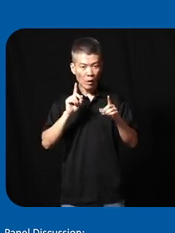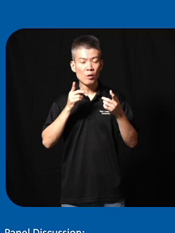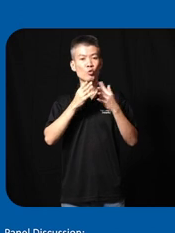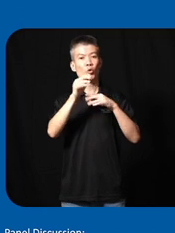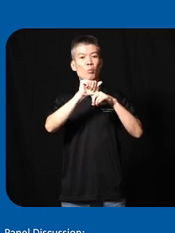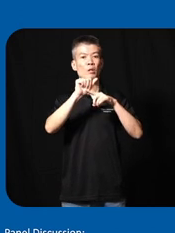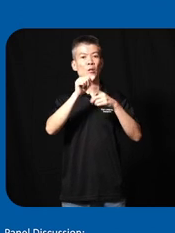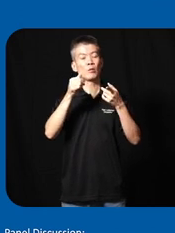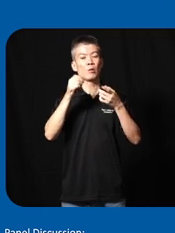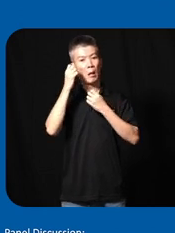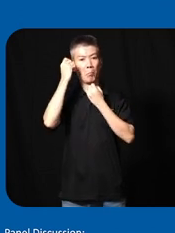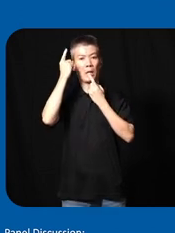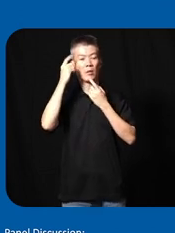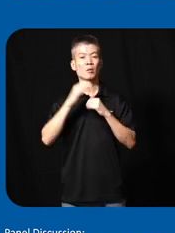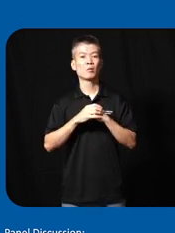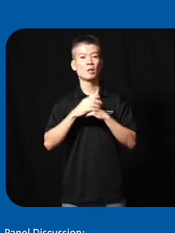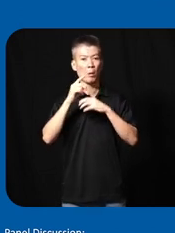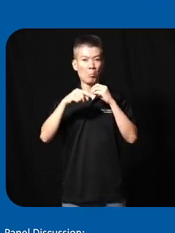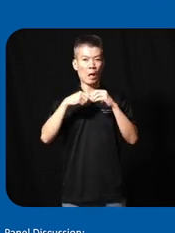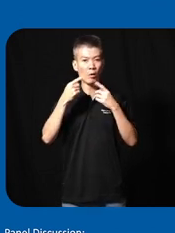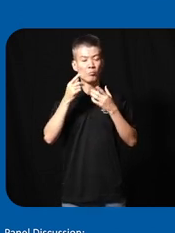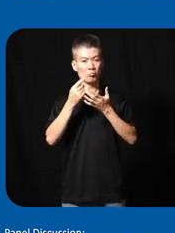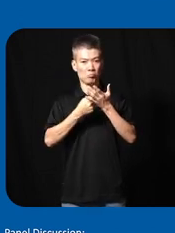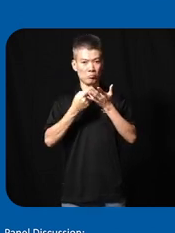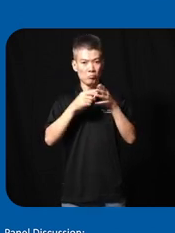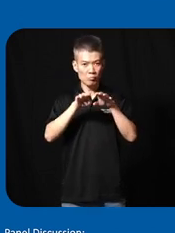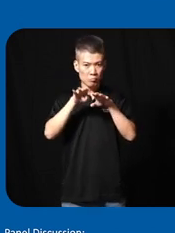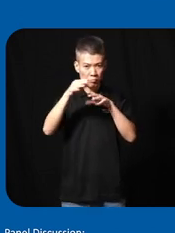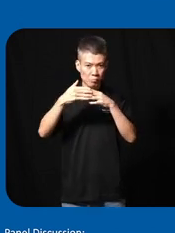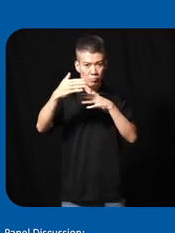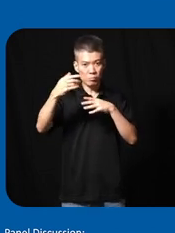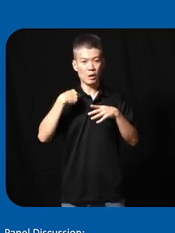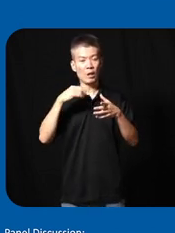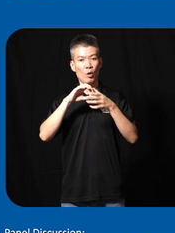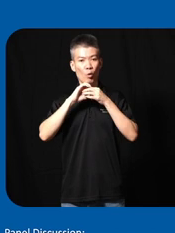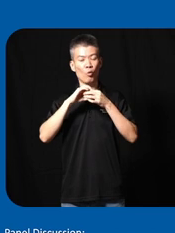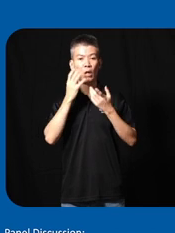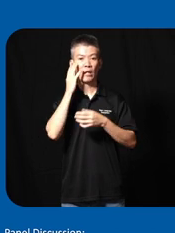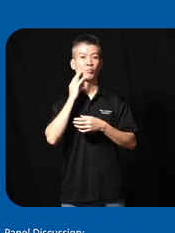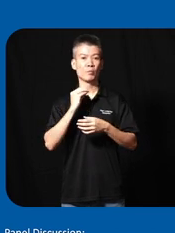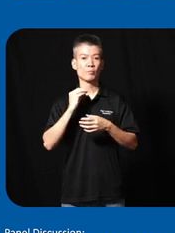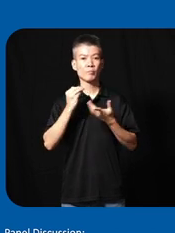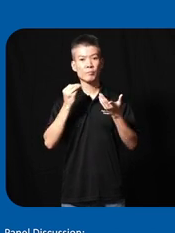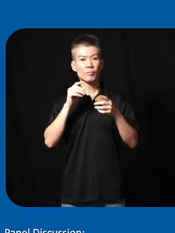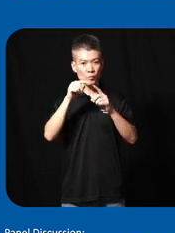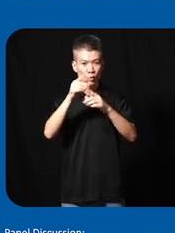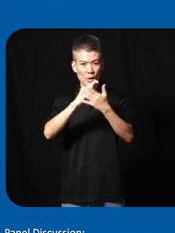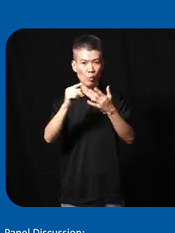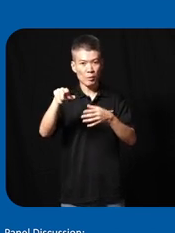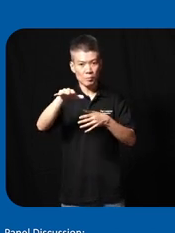of empathy it's about uh sometimes stepping beyond our own um experience and into somebody else's so